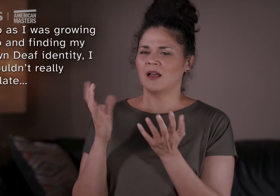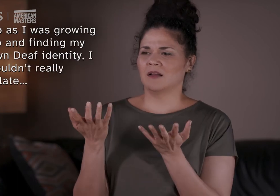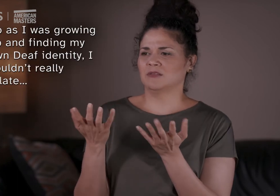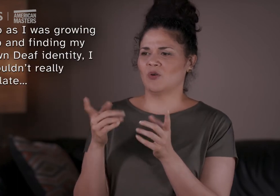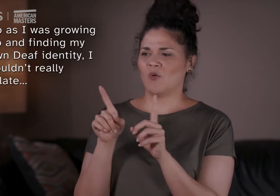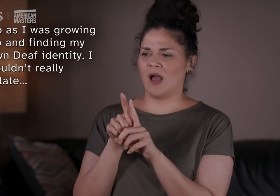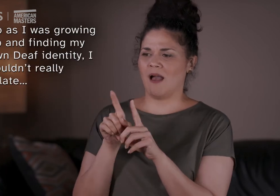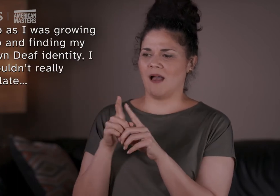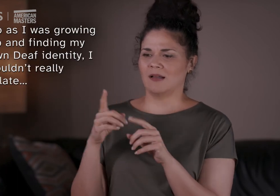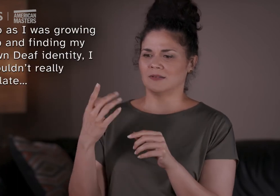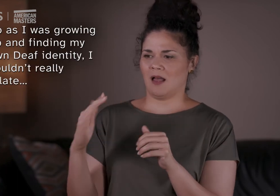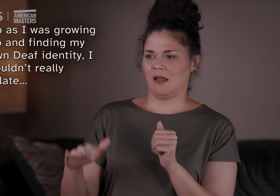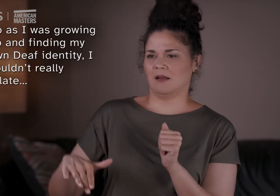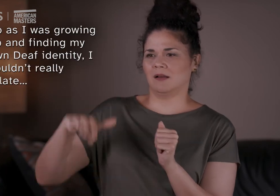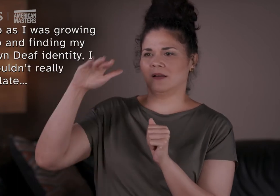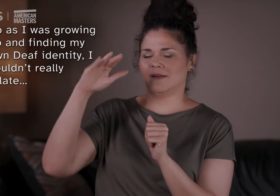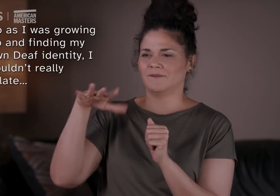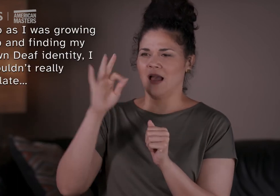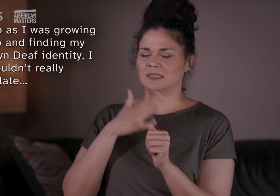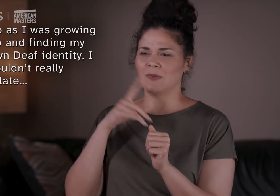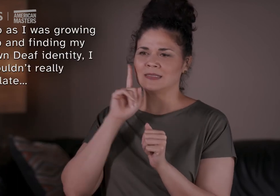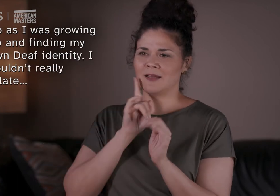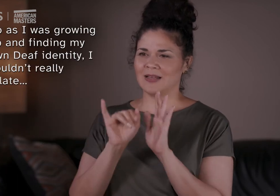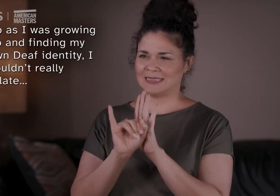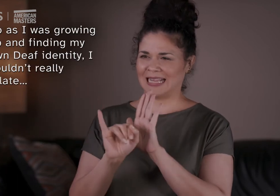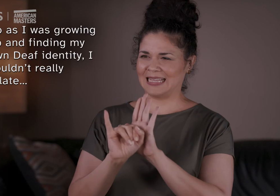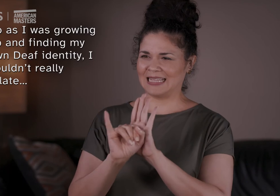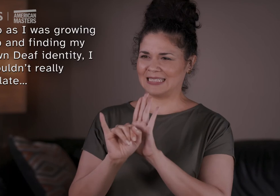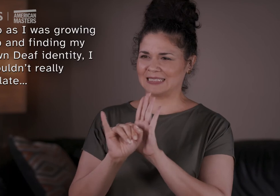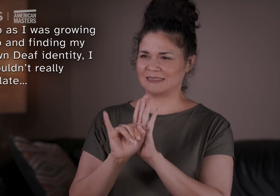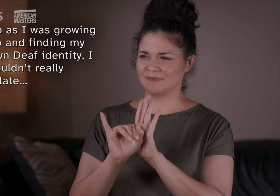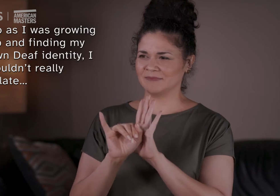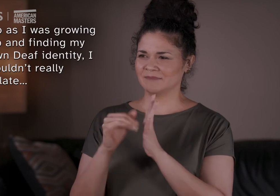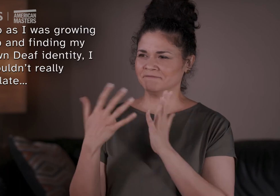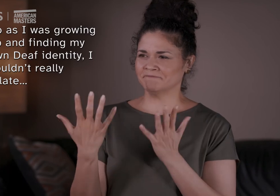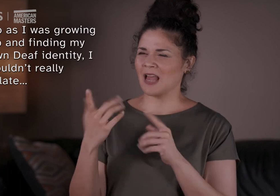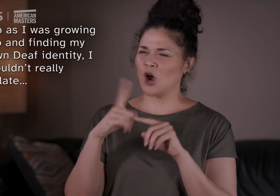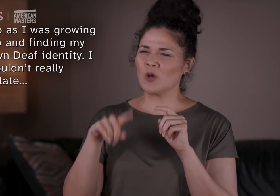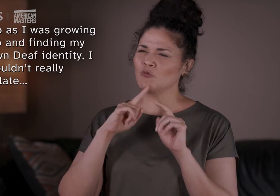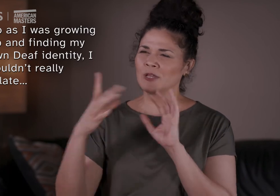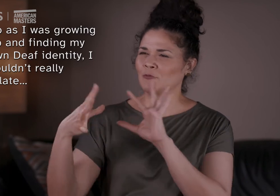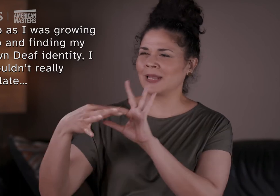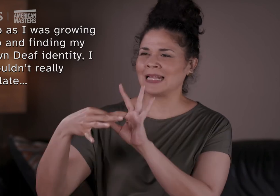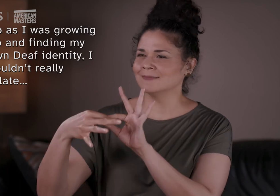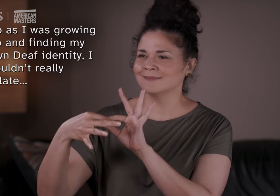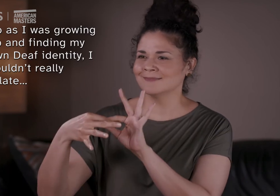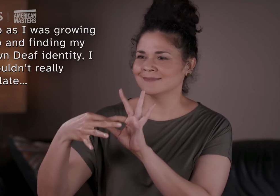So as I was growing up and finding my own Deaf identity, I couldn't really relate.